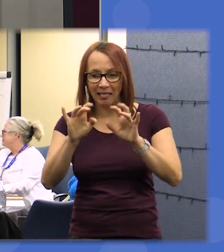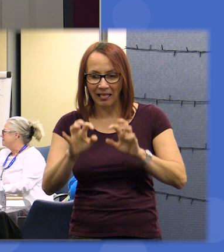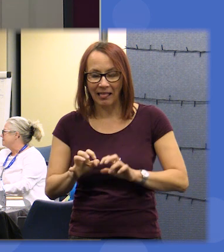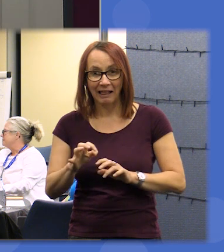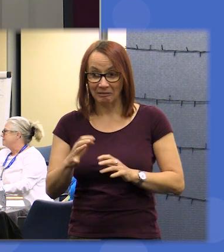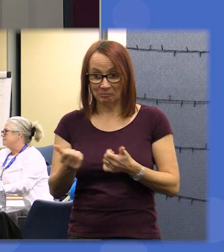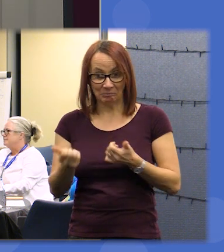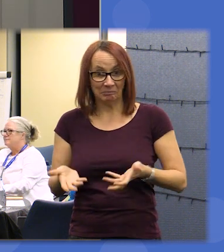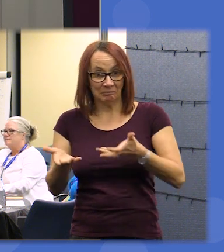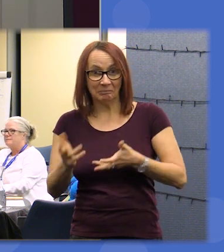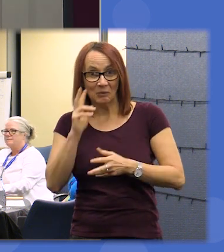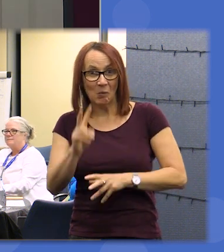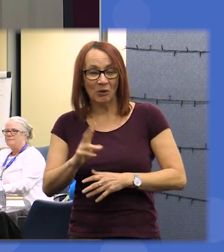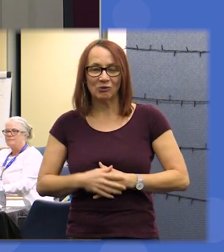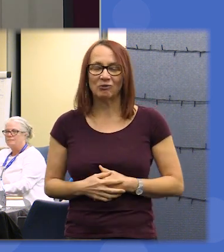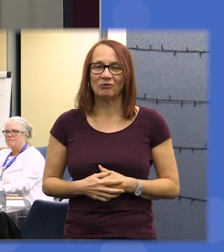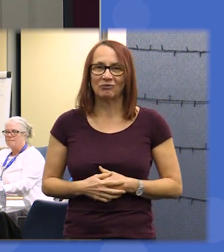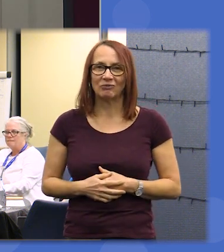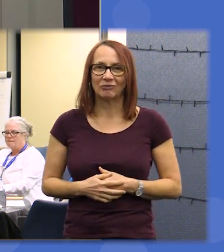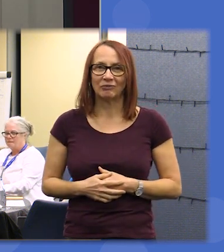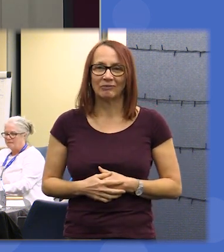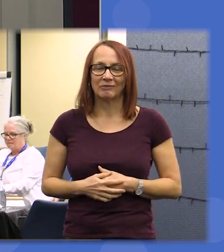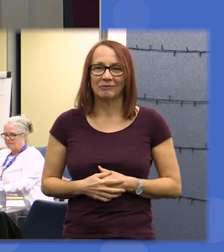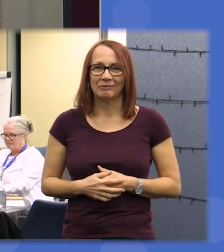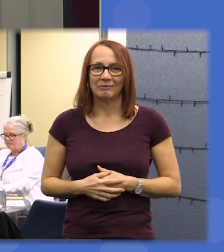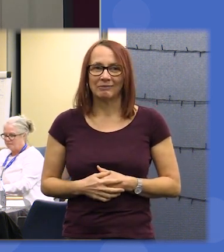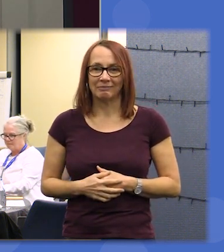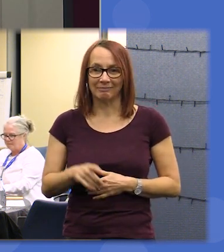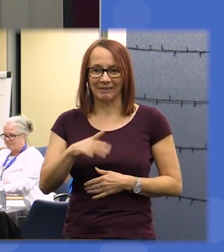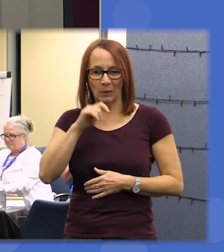and do that I'm sure he would love it um so yeah what we're going for break but